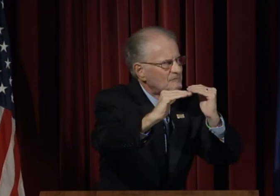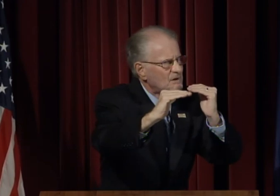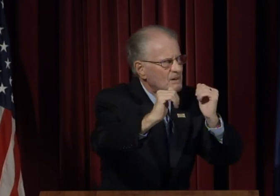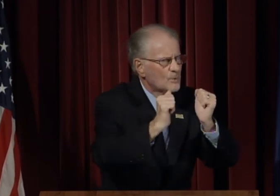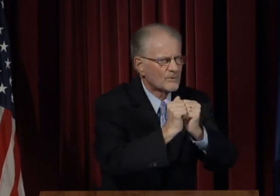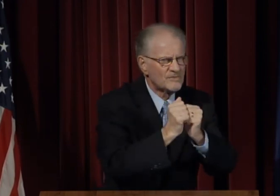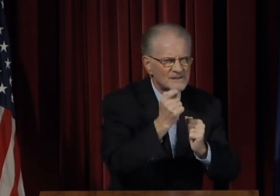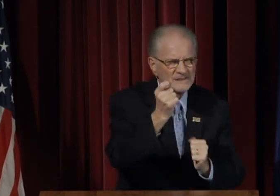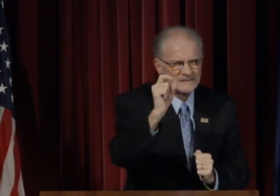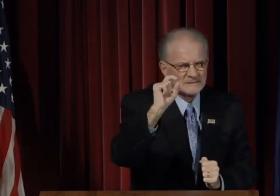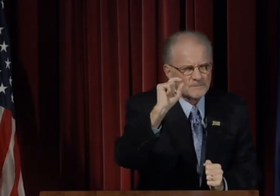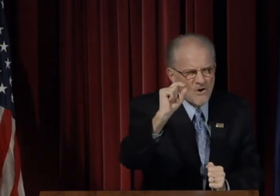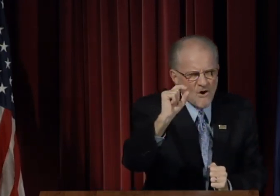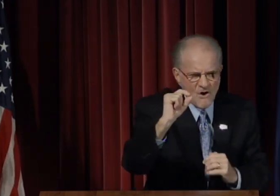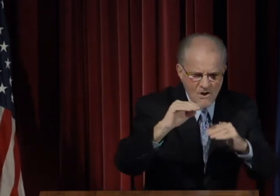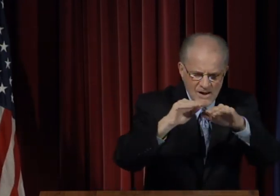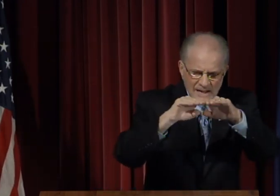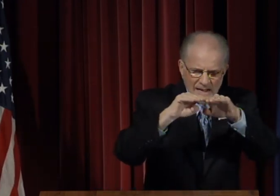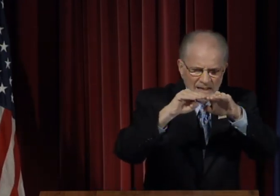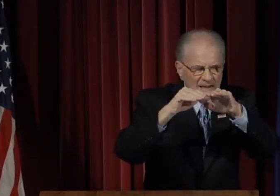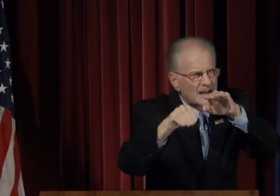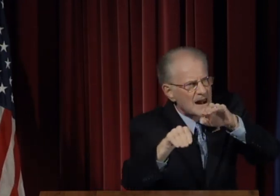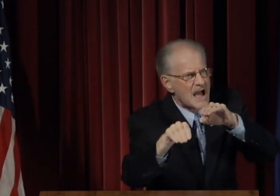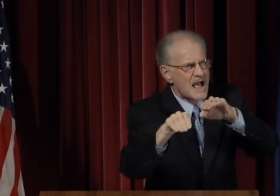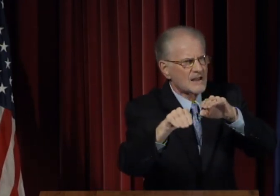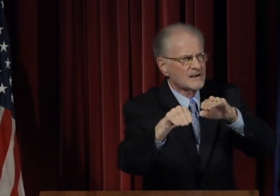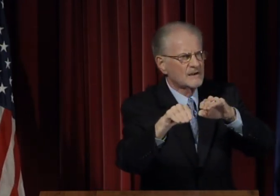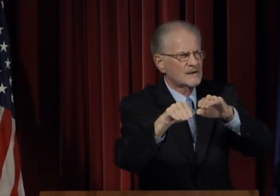As many of you know, our federal funding has been "level,"